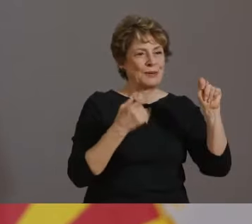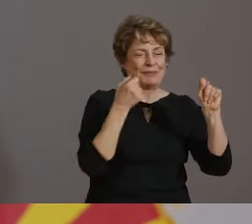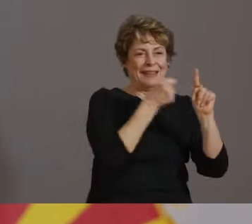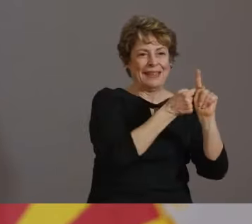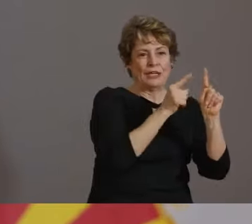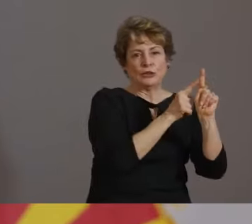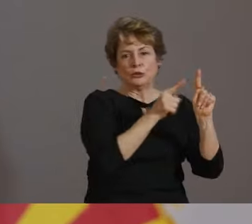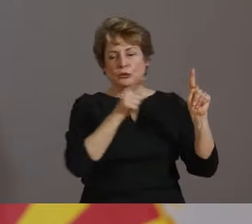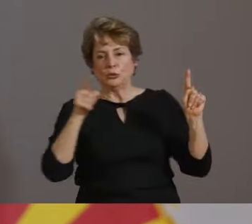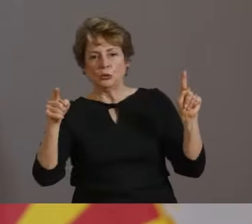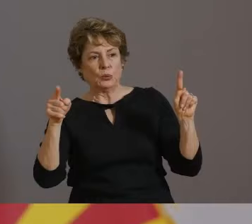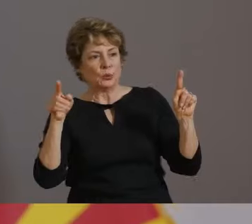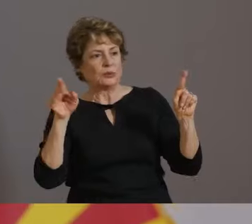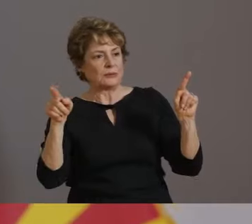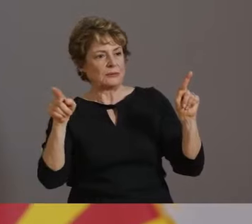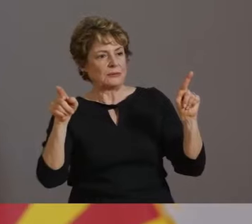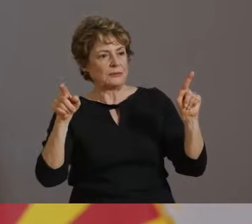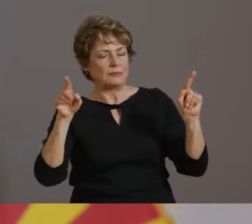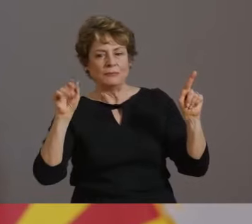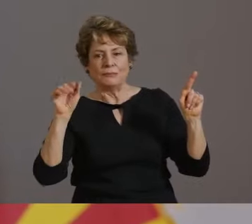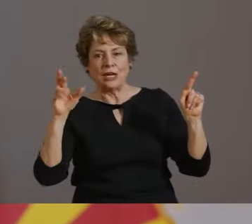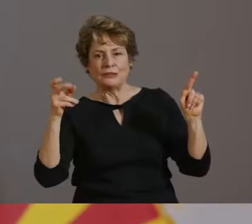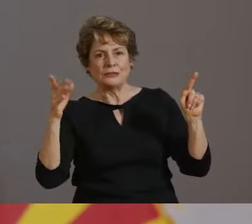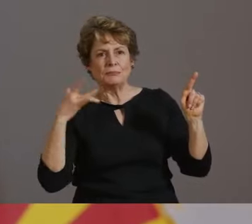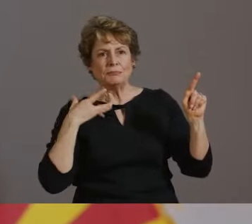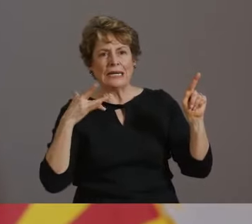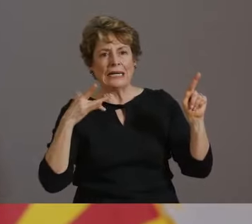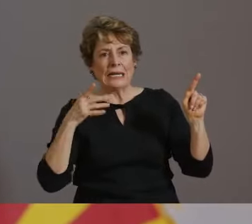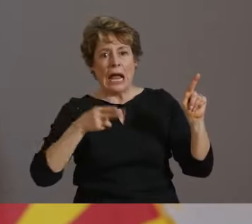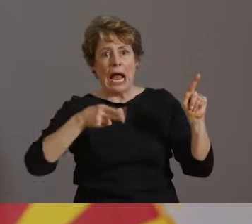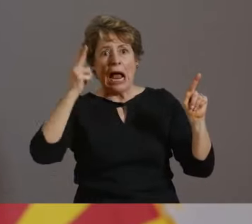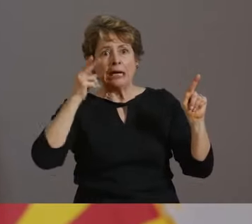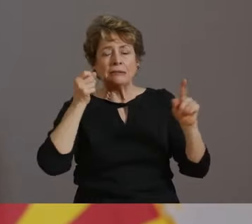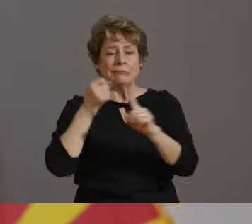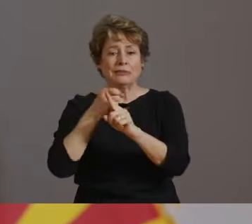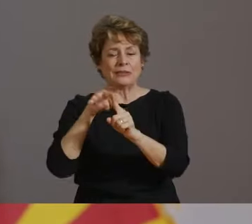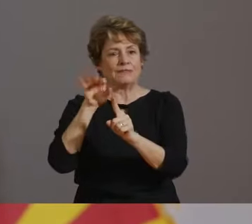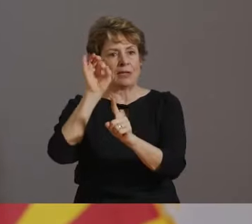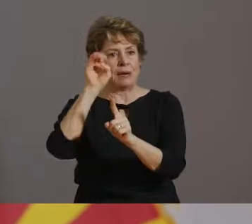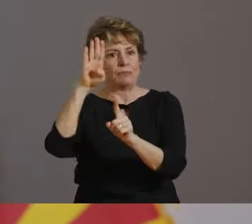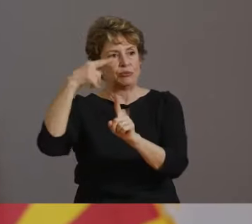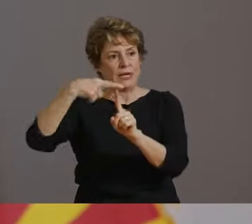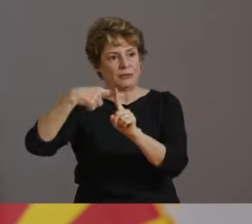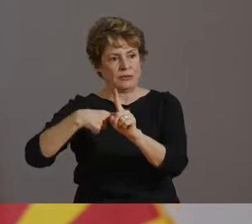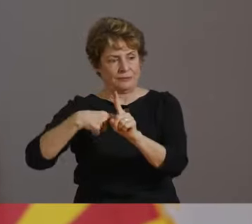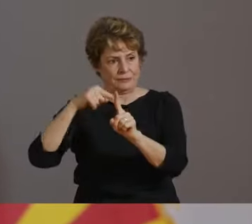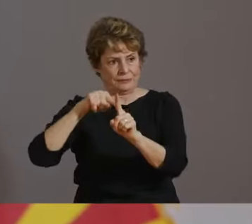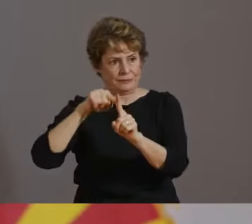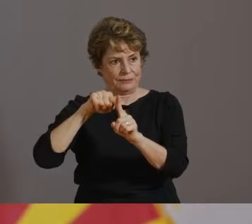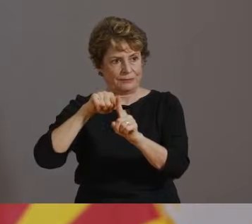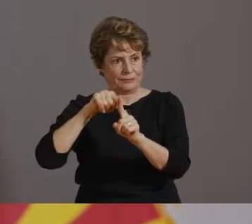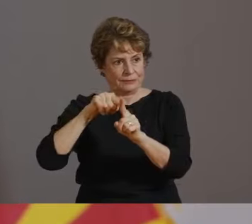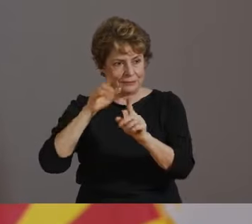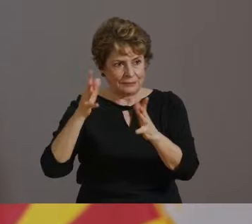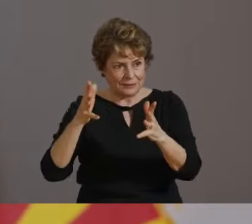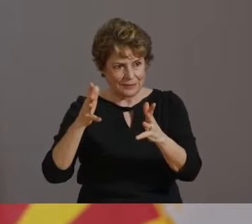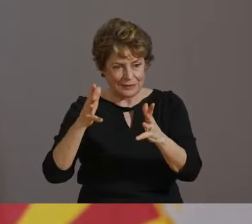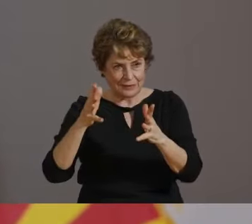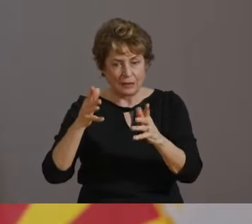BUT AS WE ALWAYS SAY, INFLUENZA IS PREDICTABLY UNPREDICTABLE SO THE SOONER YOU CAN GET VACCINATED THE BETTER.